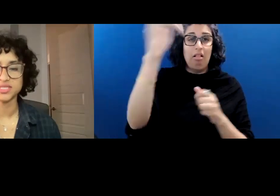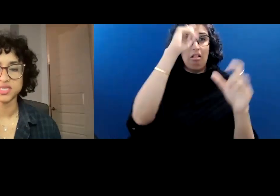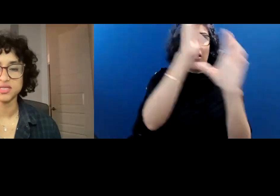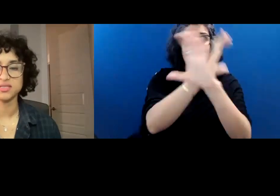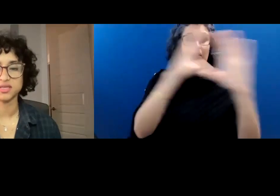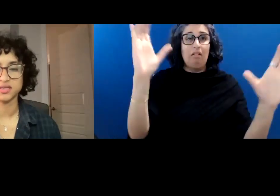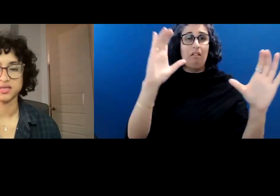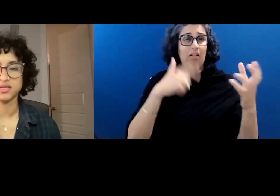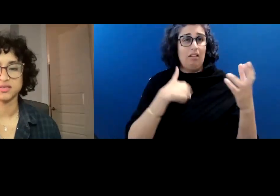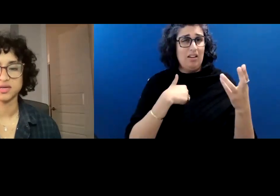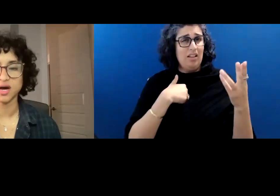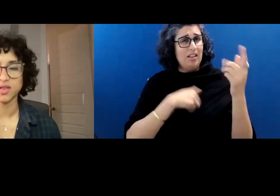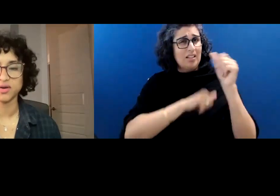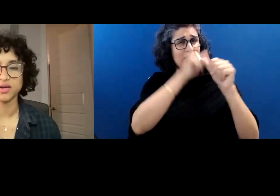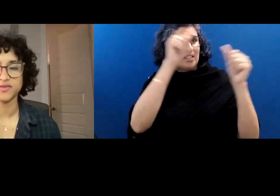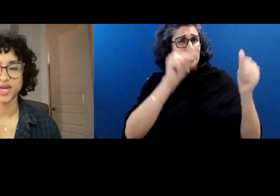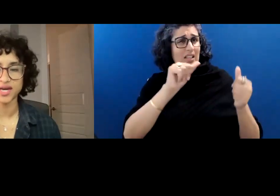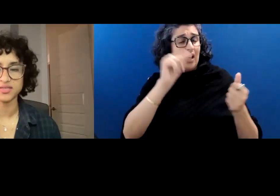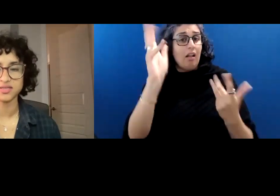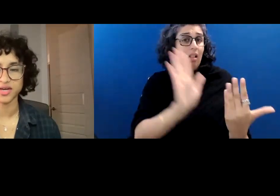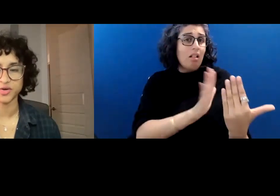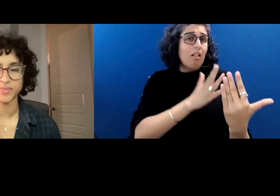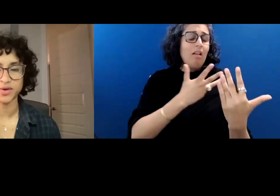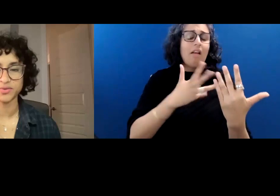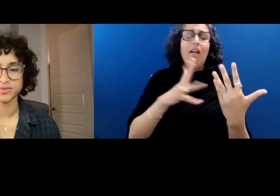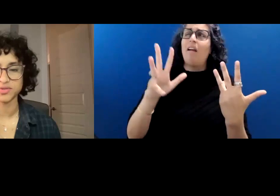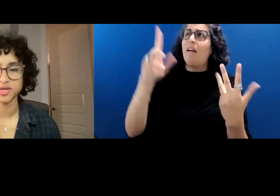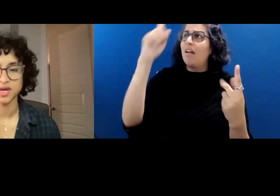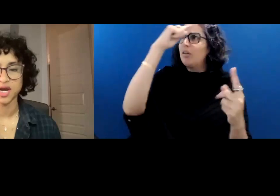it sings in is the color of cast iron mountains